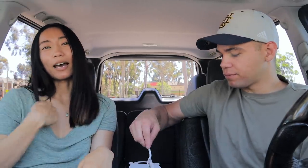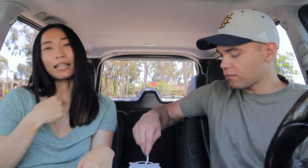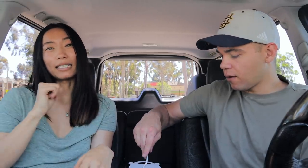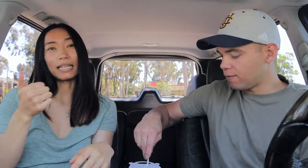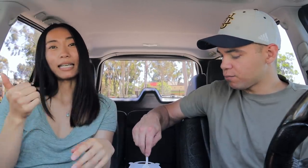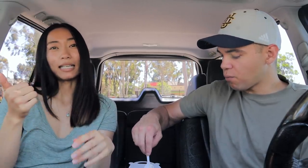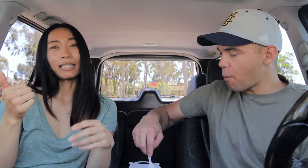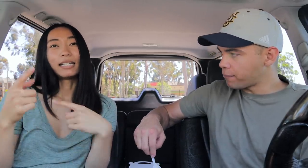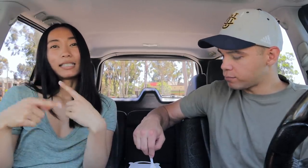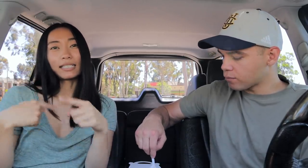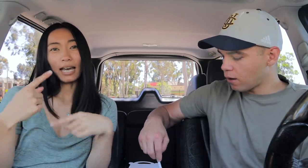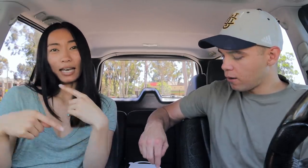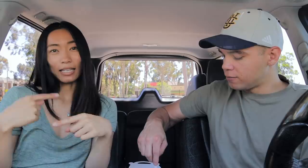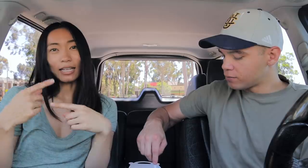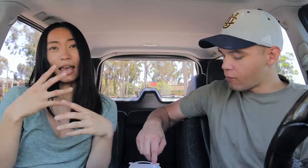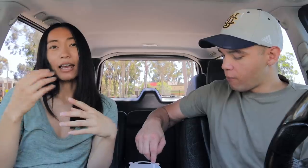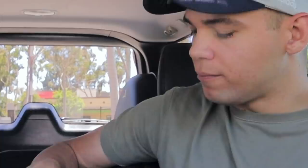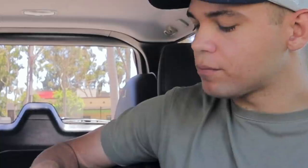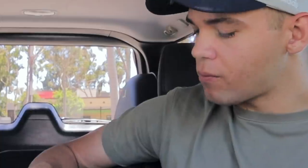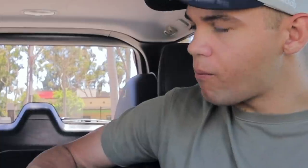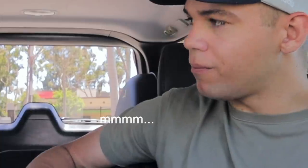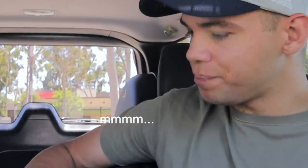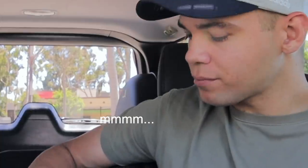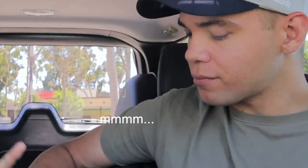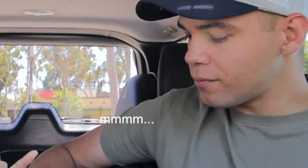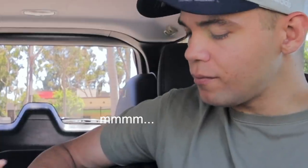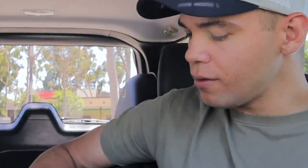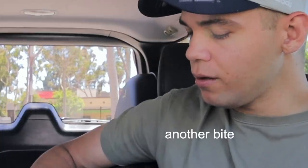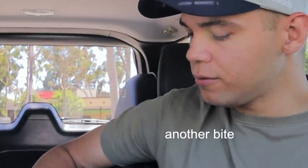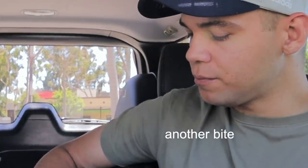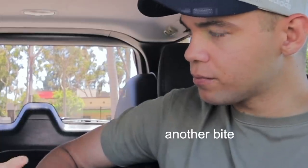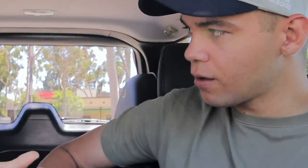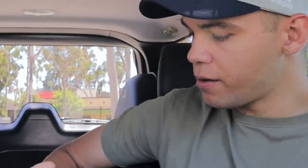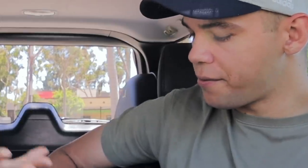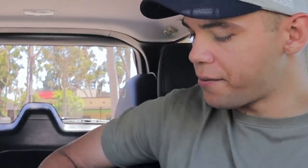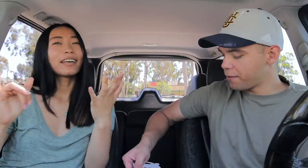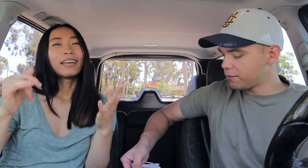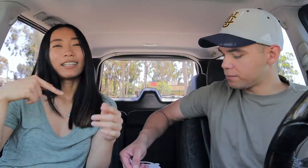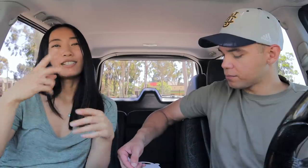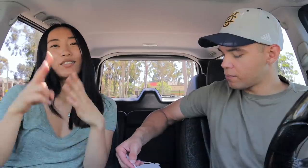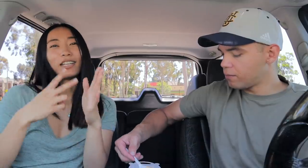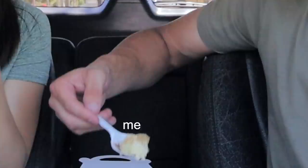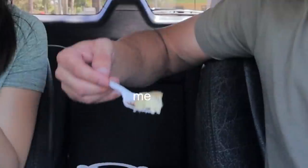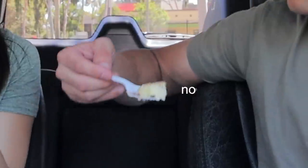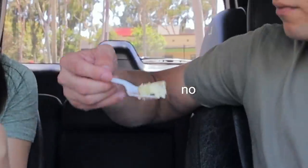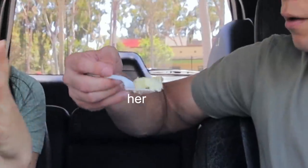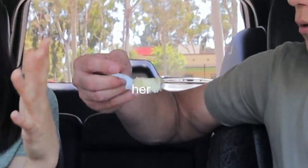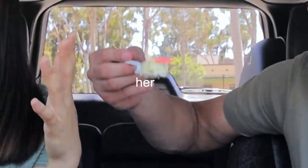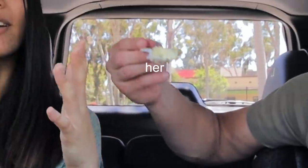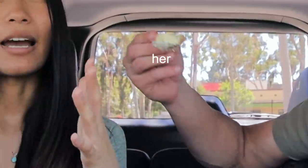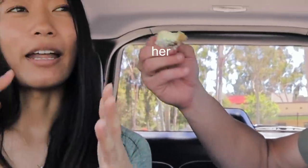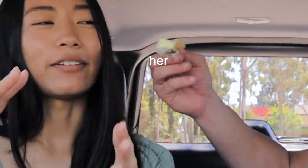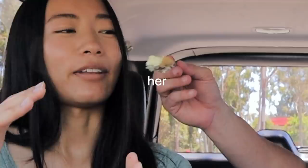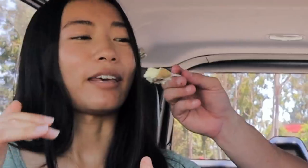didn't sign and voice at the same time. So I feel like these videos are kind of like